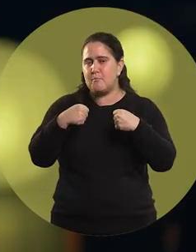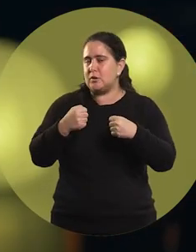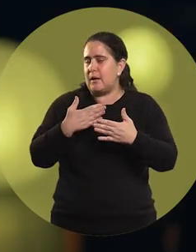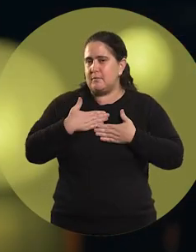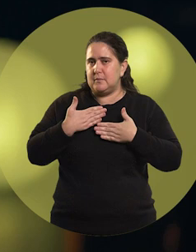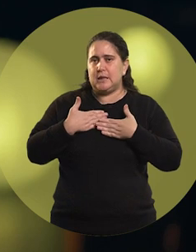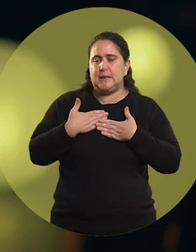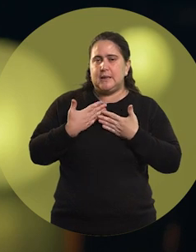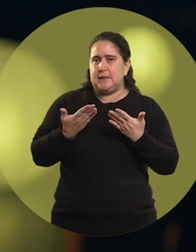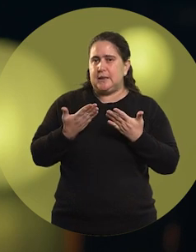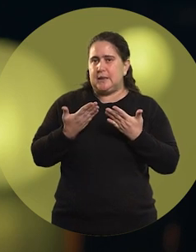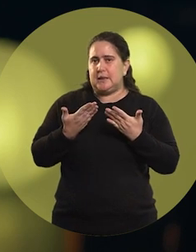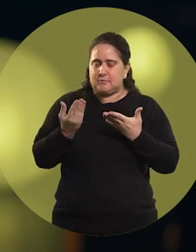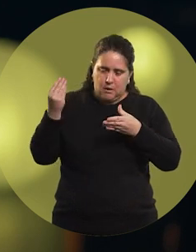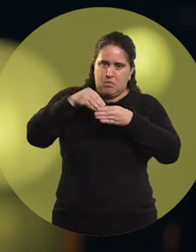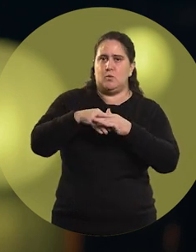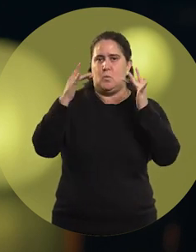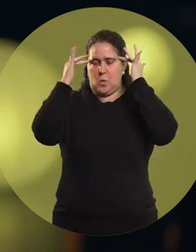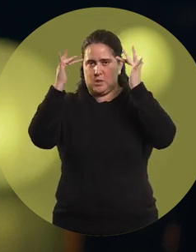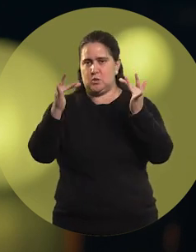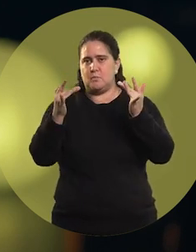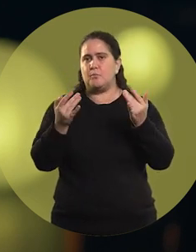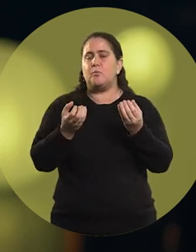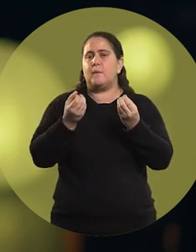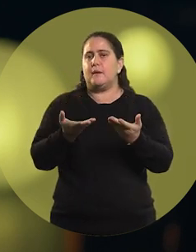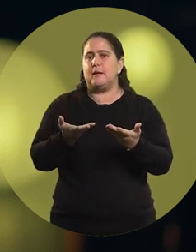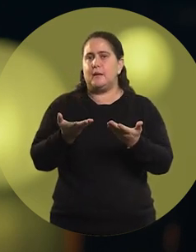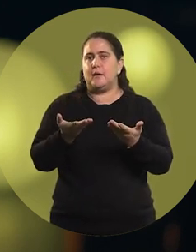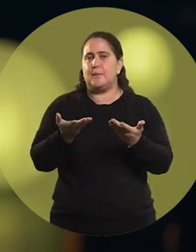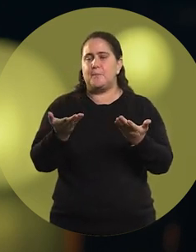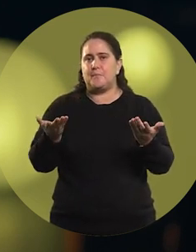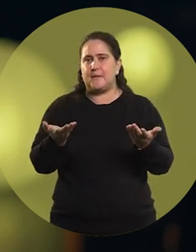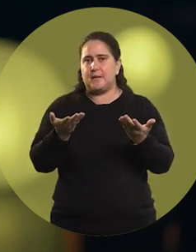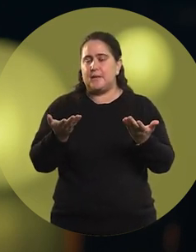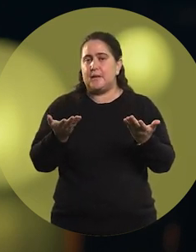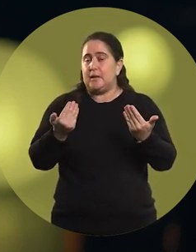Sports for me is part of education, because